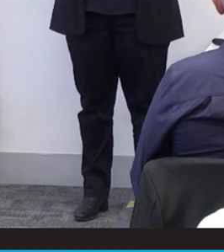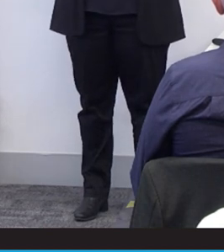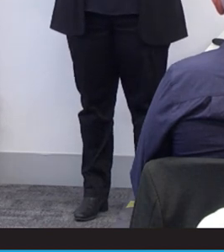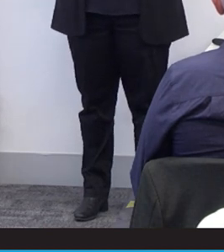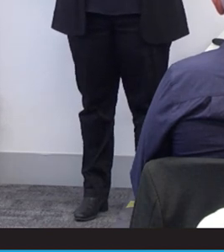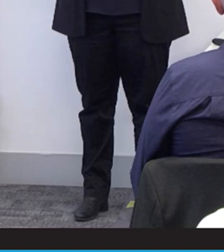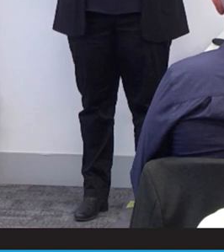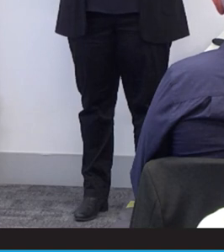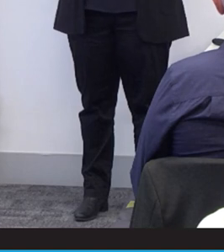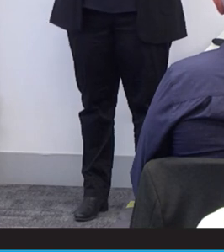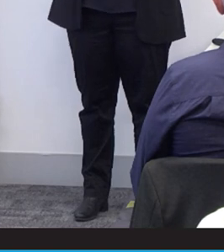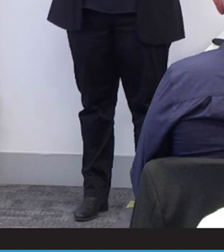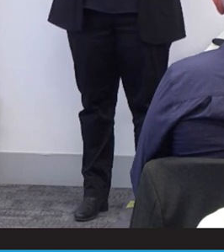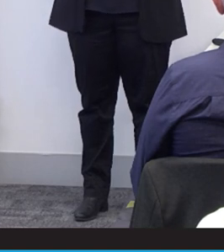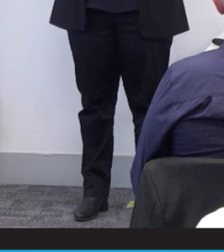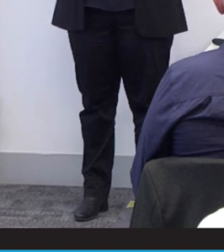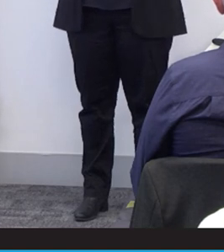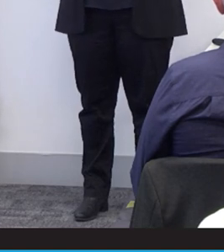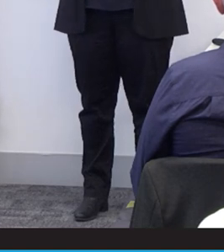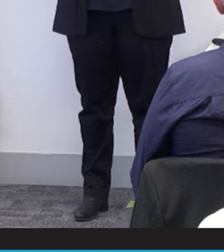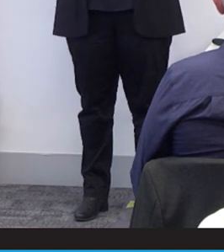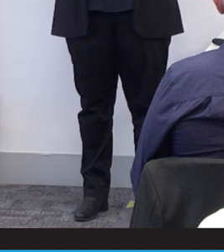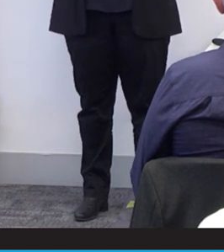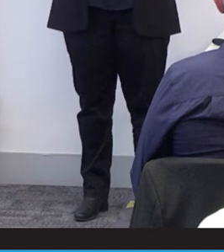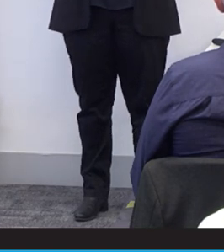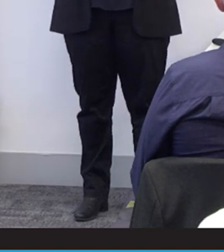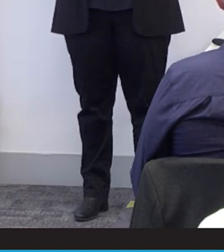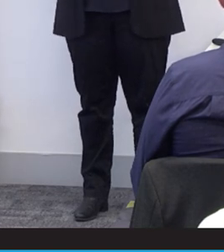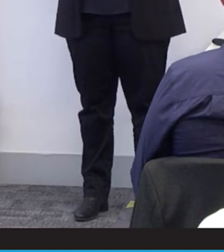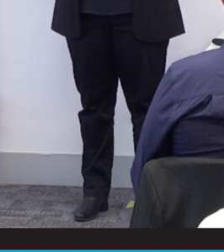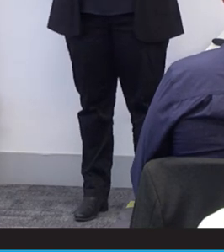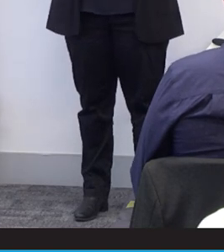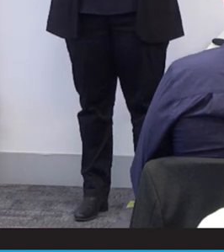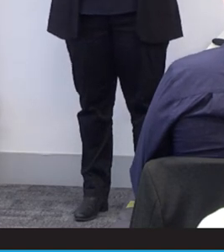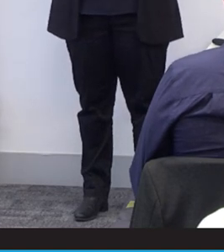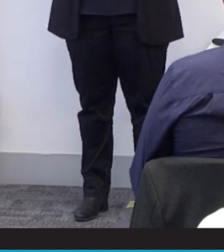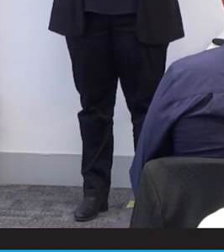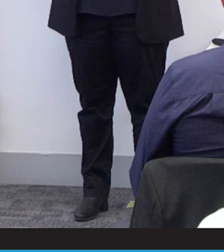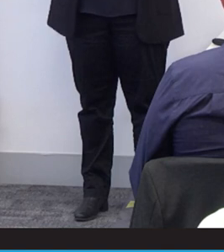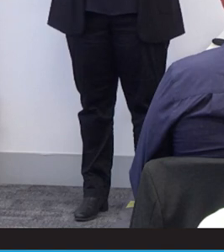I wouldn’t be living the best life possible at 29 years of age. All the things that I love,